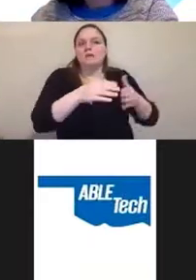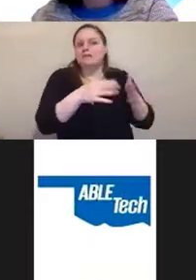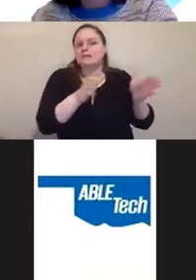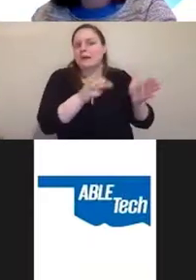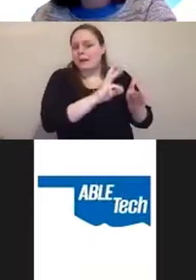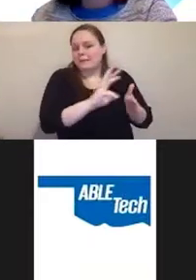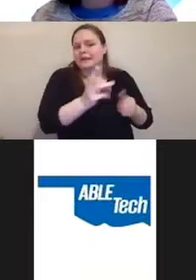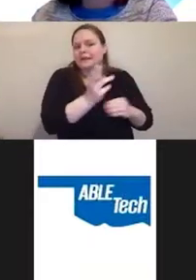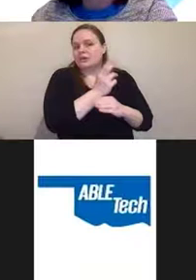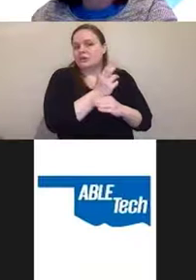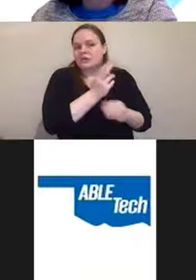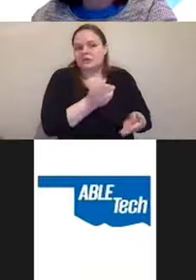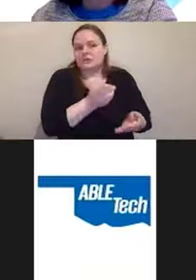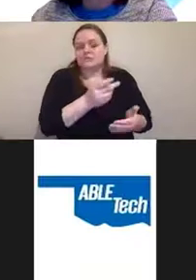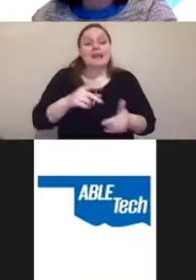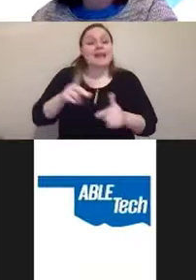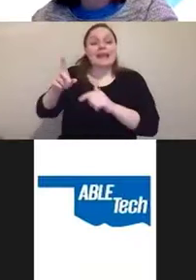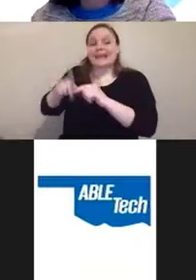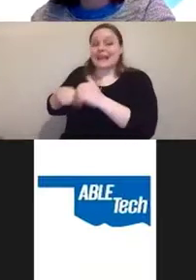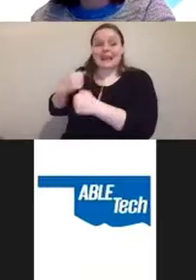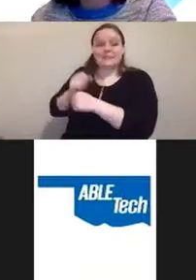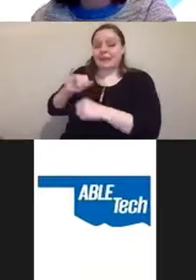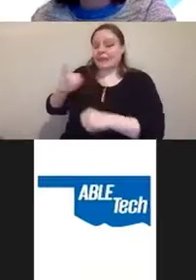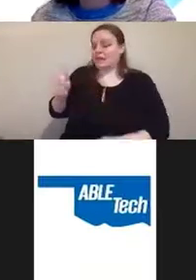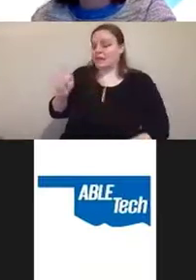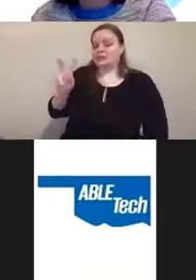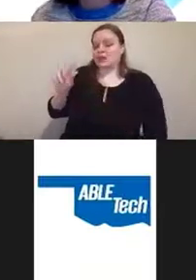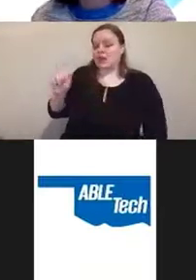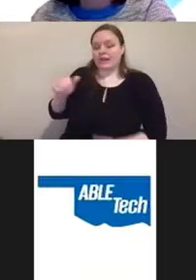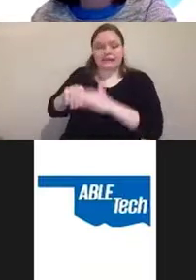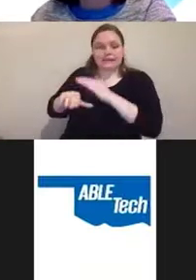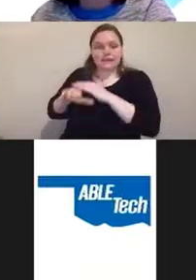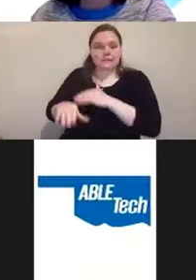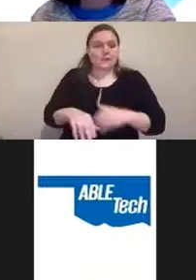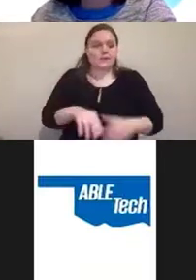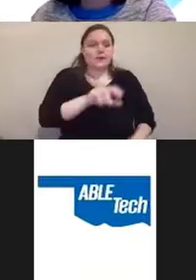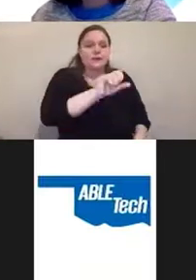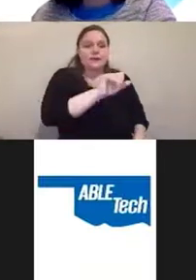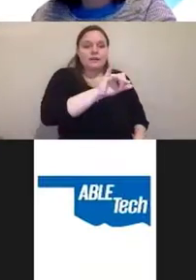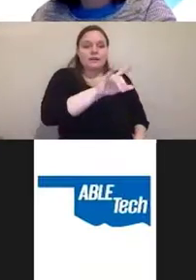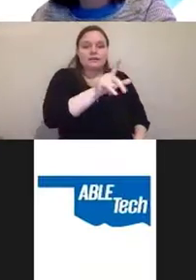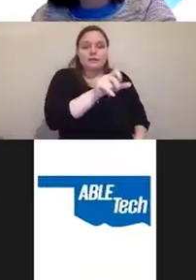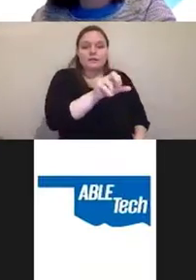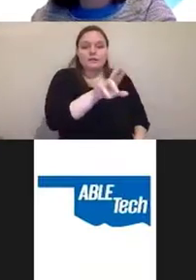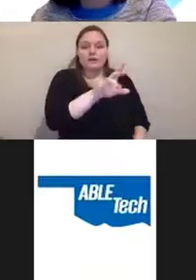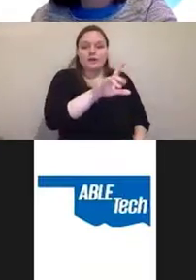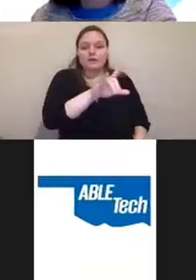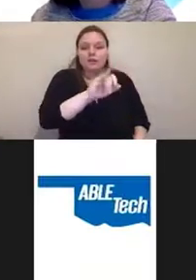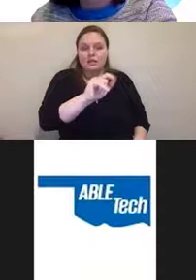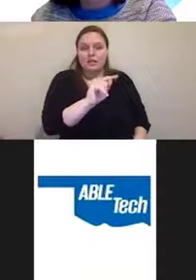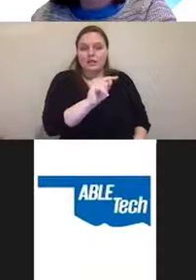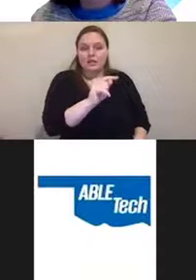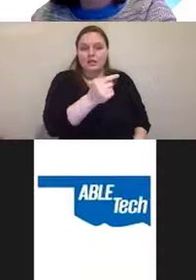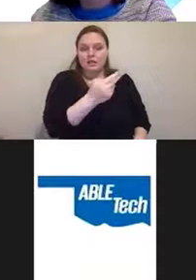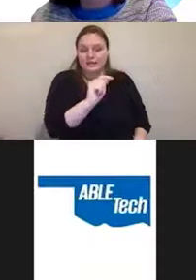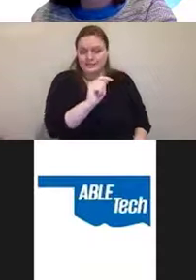It can't make Java accessible, it can't make Silverlight accessible. It doesn't remediate PDF files.